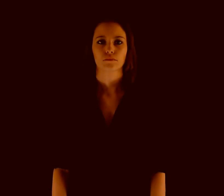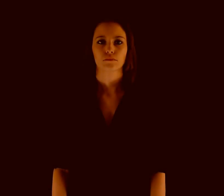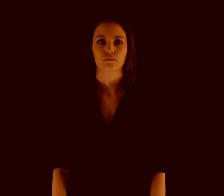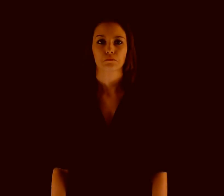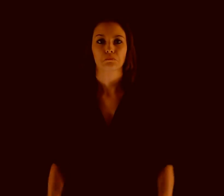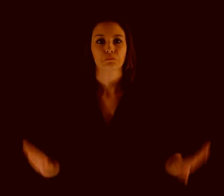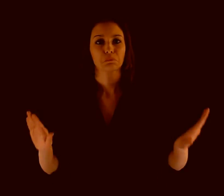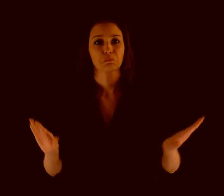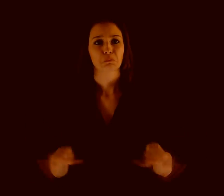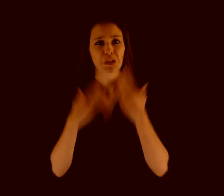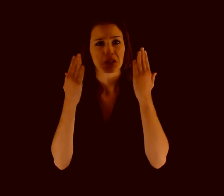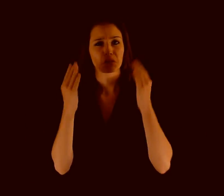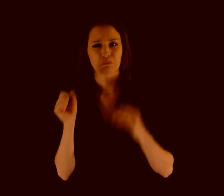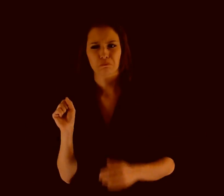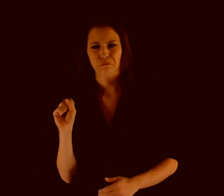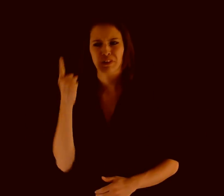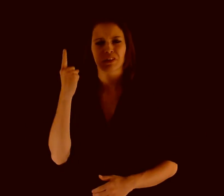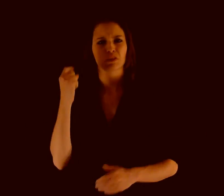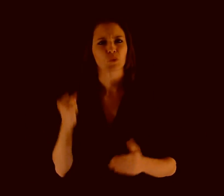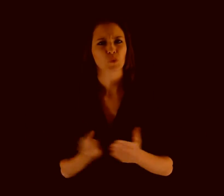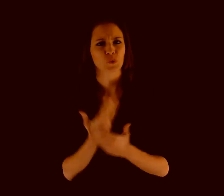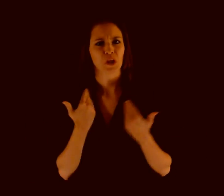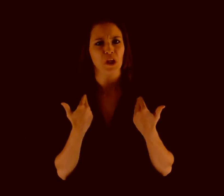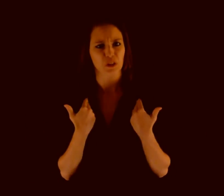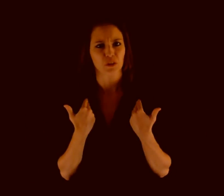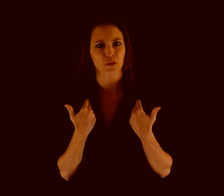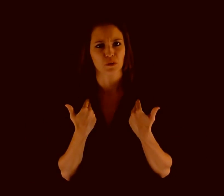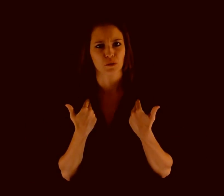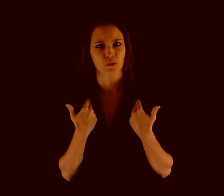MORNING PA HAPPEN ME A peculiar thing happened to me this morning